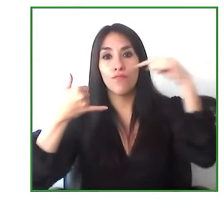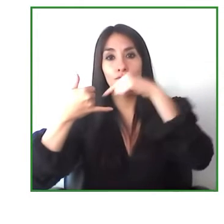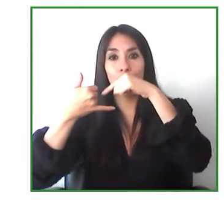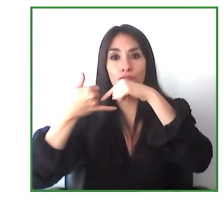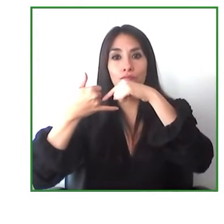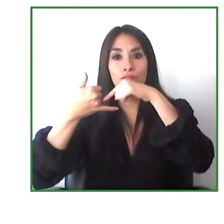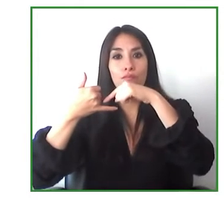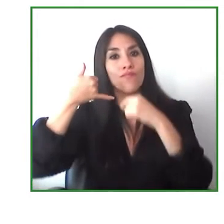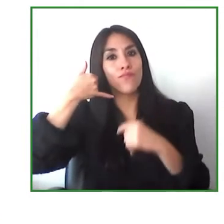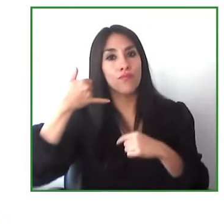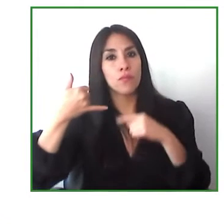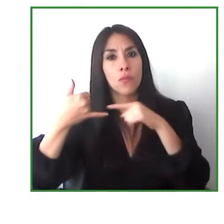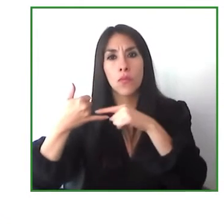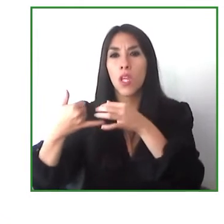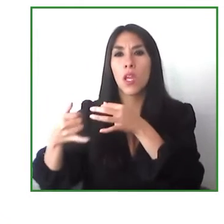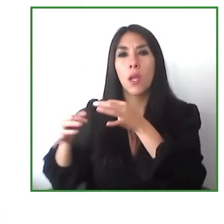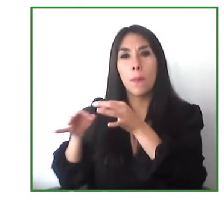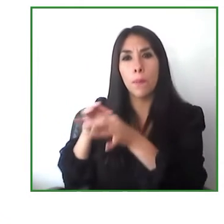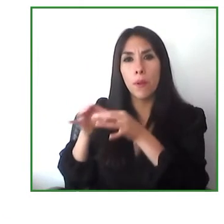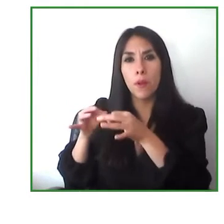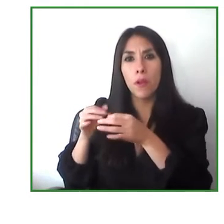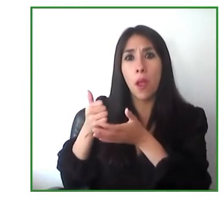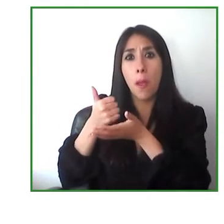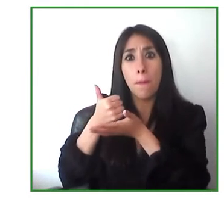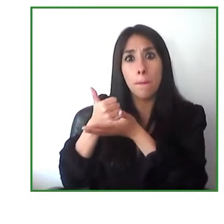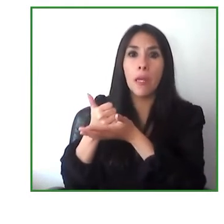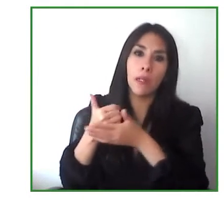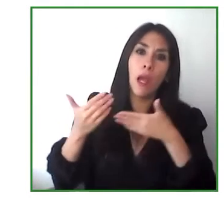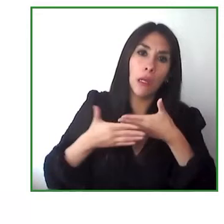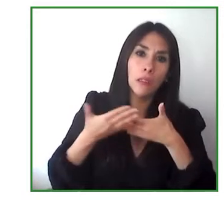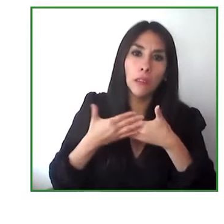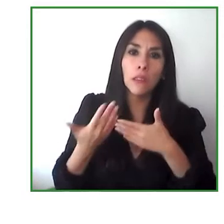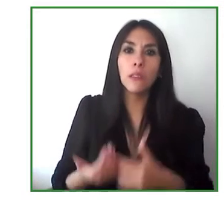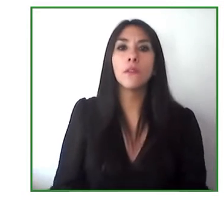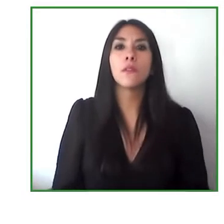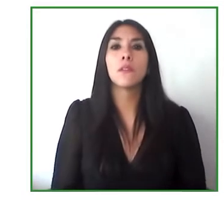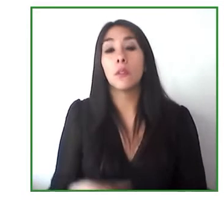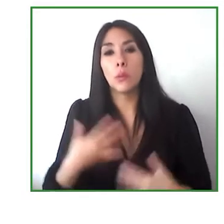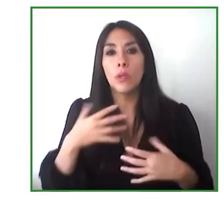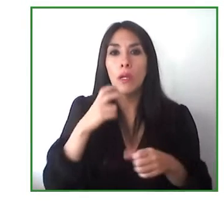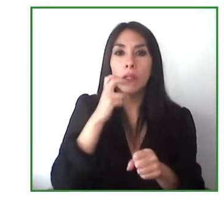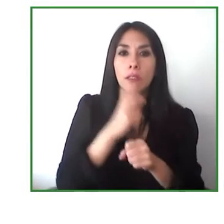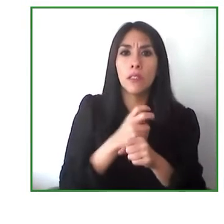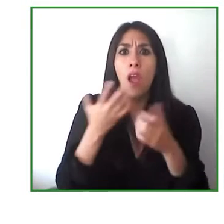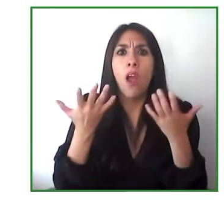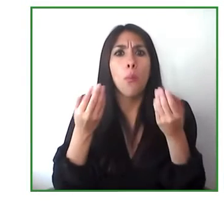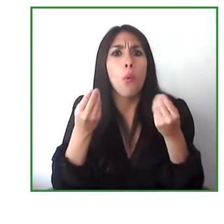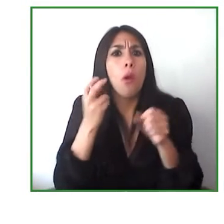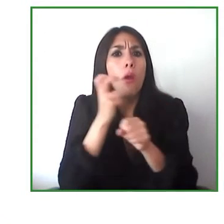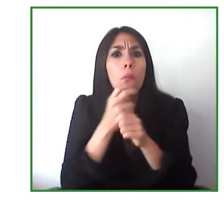has no technological complexities but the complexity is how